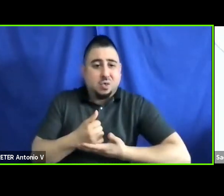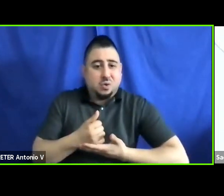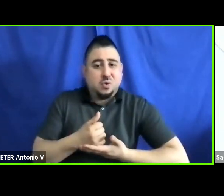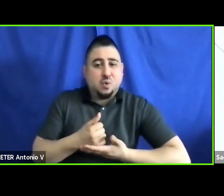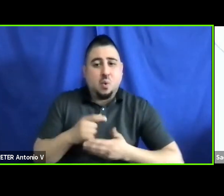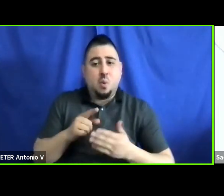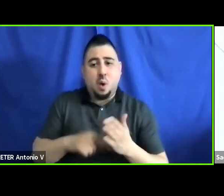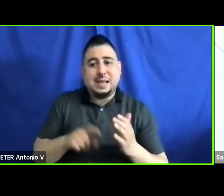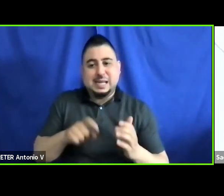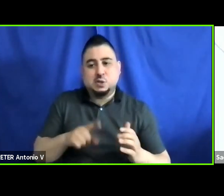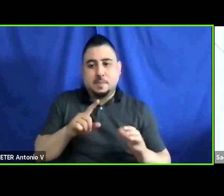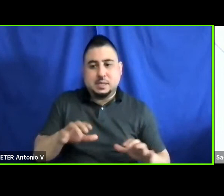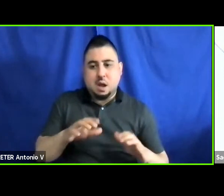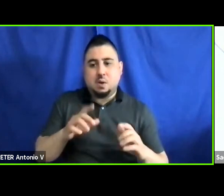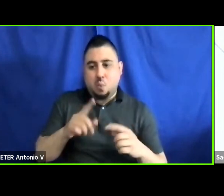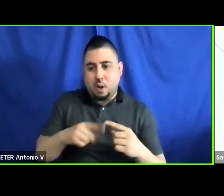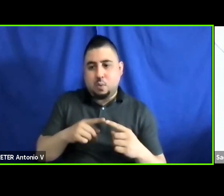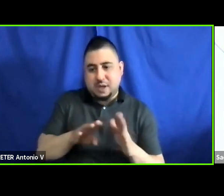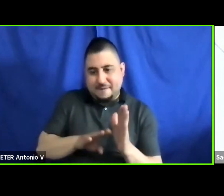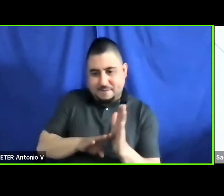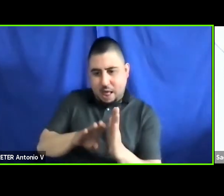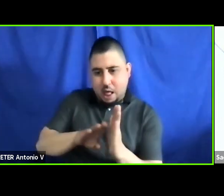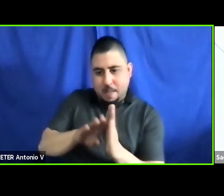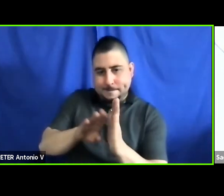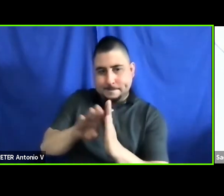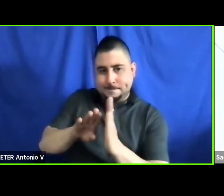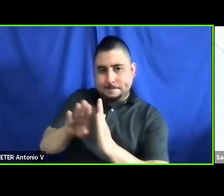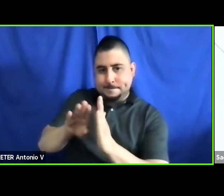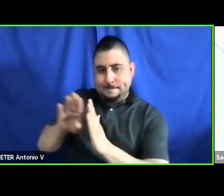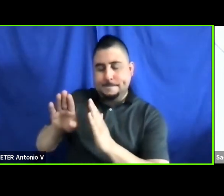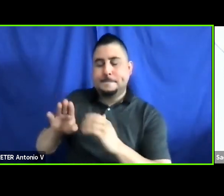to be done in the AV forum. With that said, I am going to turn the time